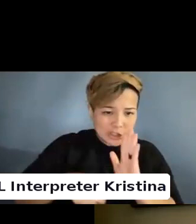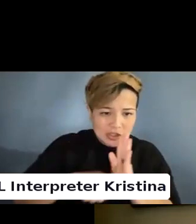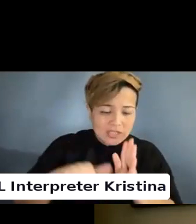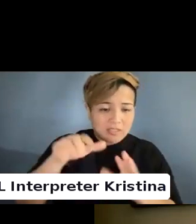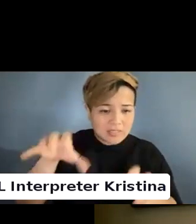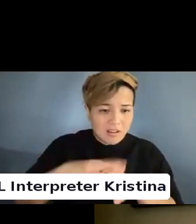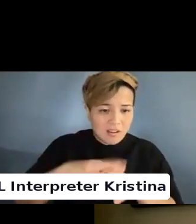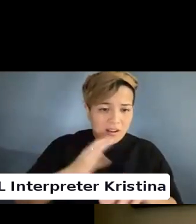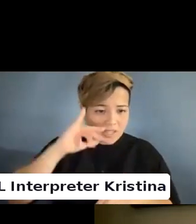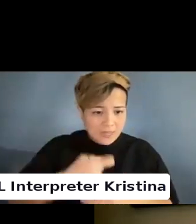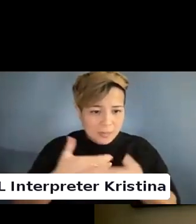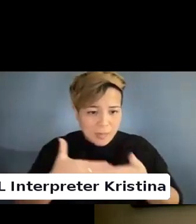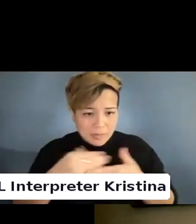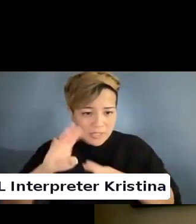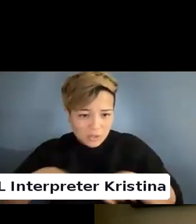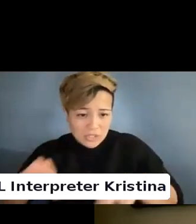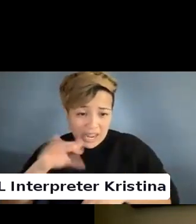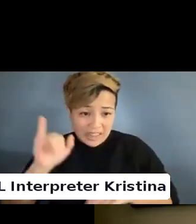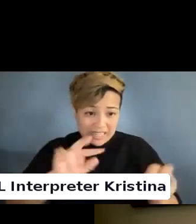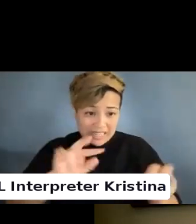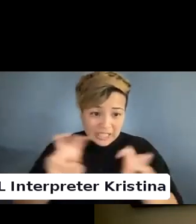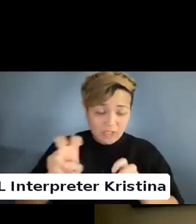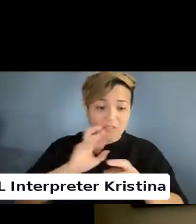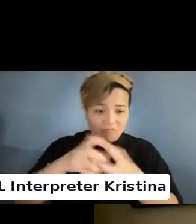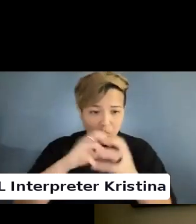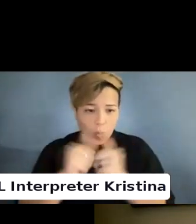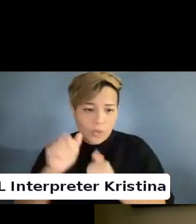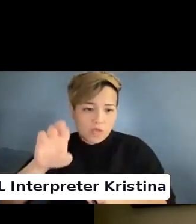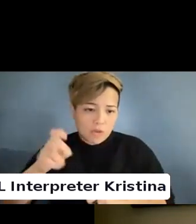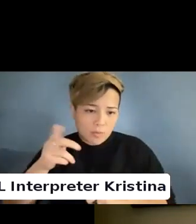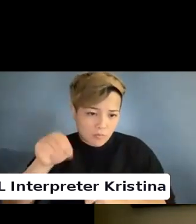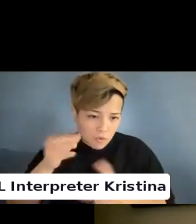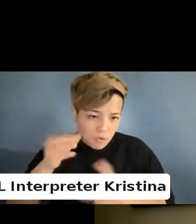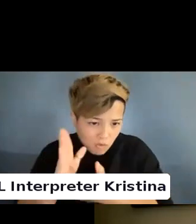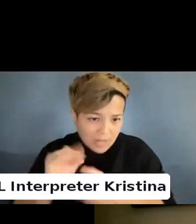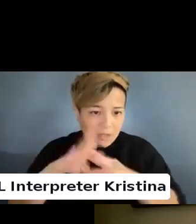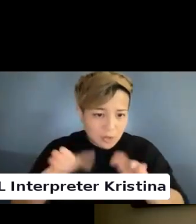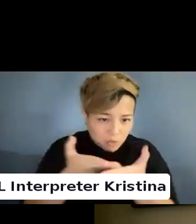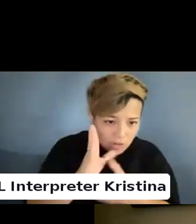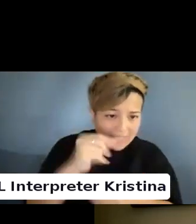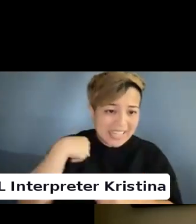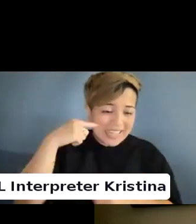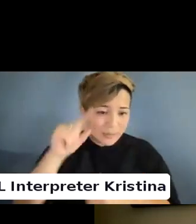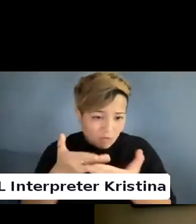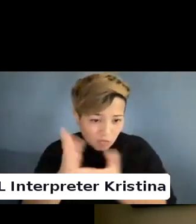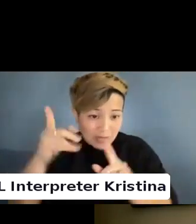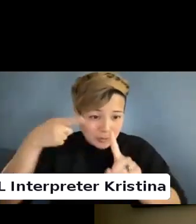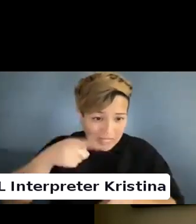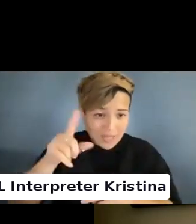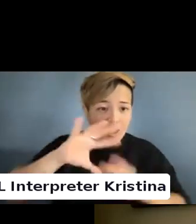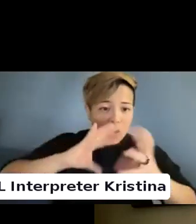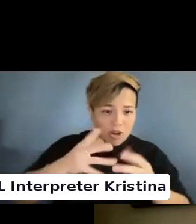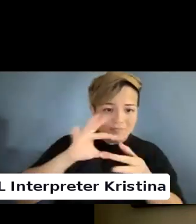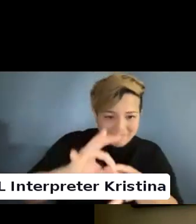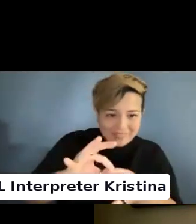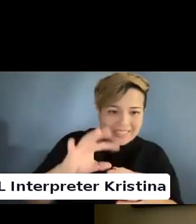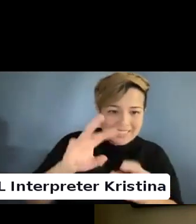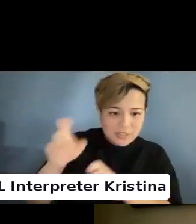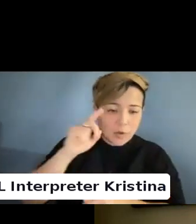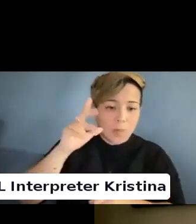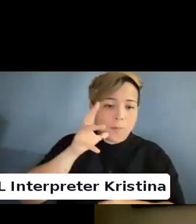I just want to say there is an amazing organization called Interact which focuses